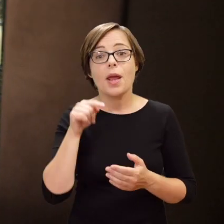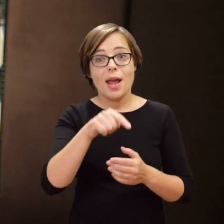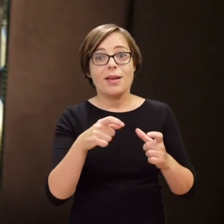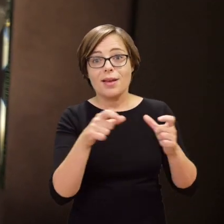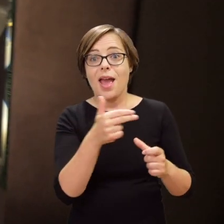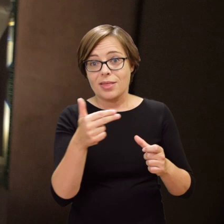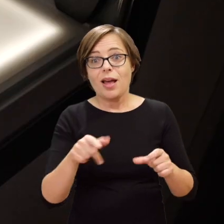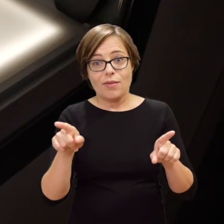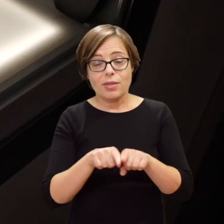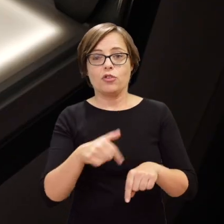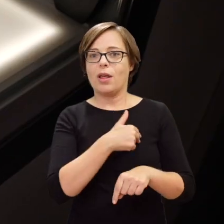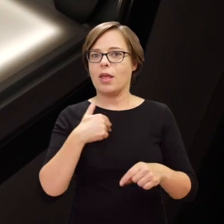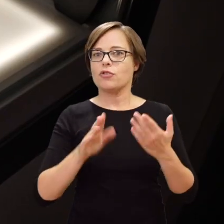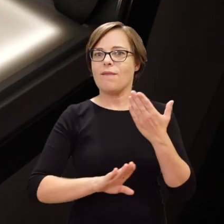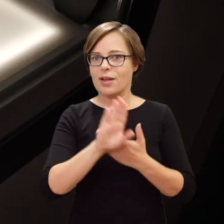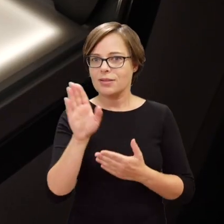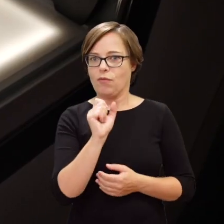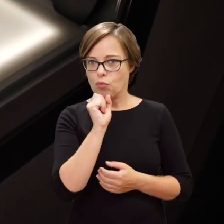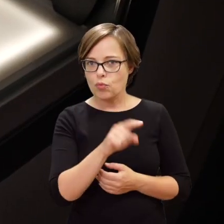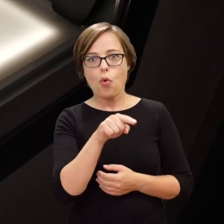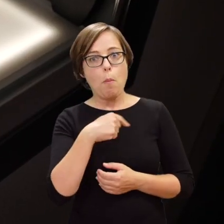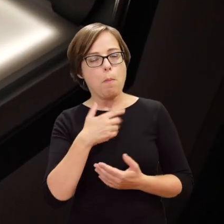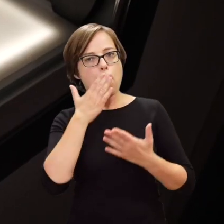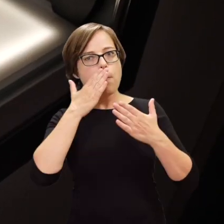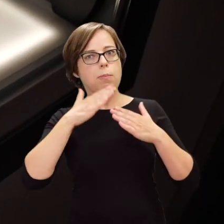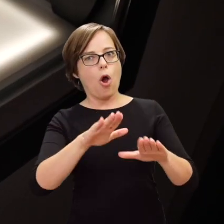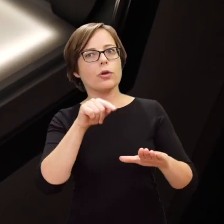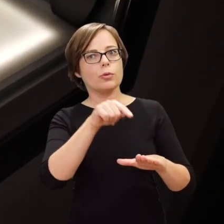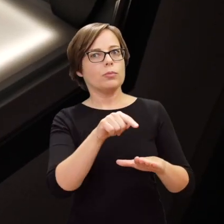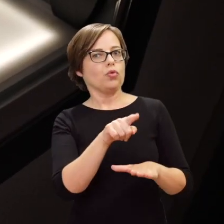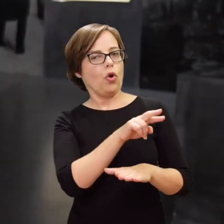We show them as one of the very few original objects dating back to that time,